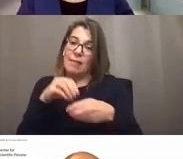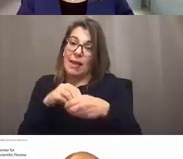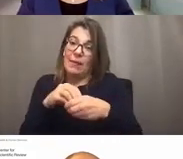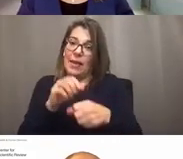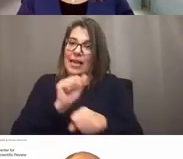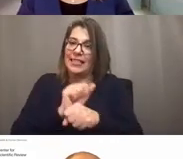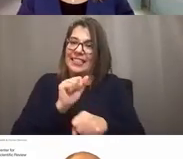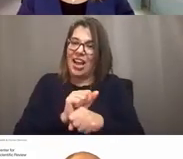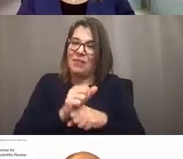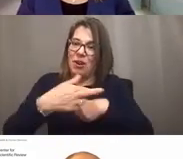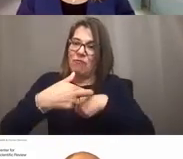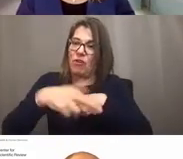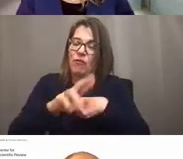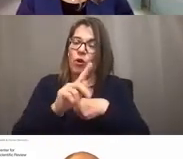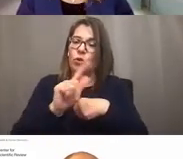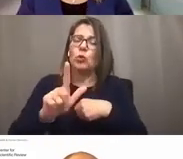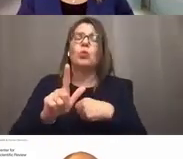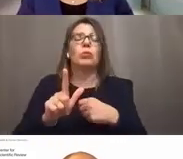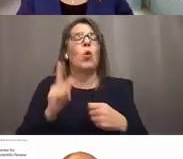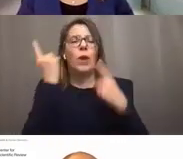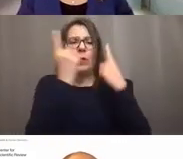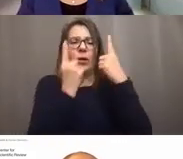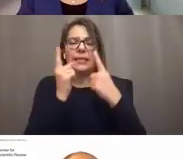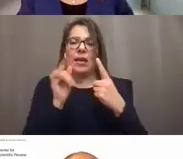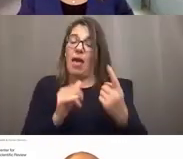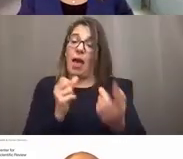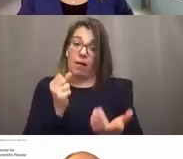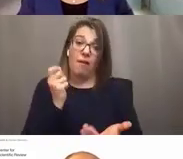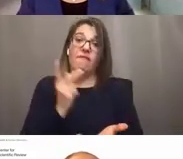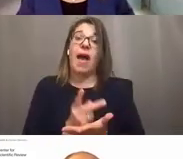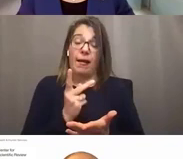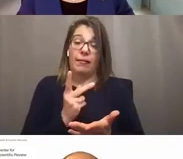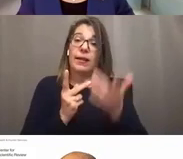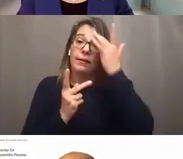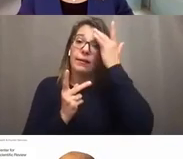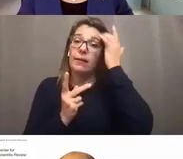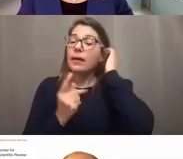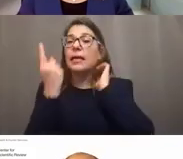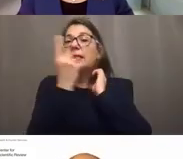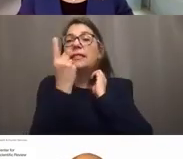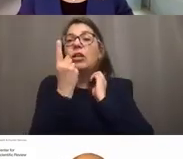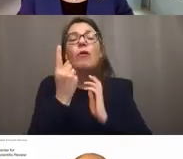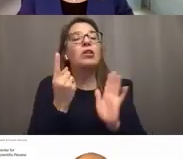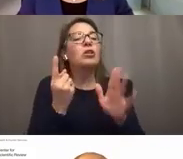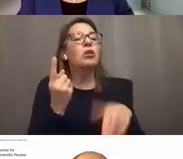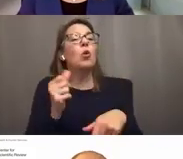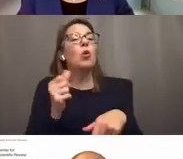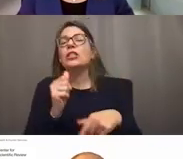that is something we will consider. It's a valid consideration. We do not simply click a button and say,